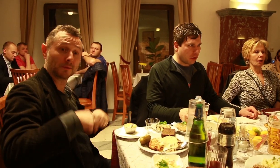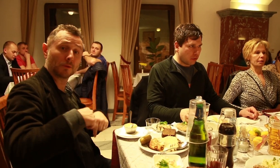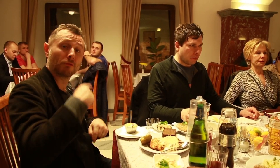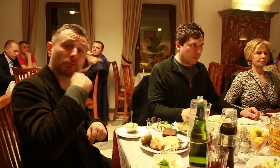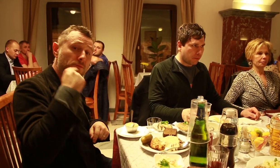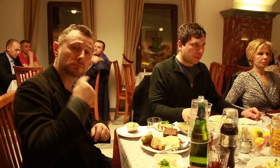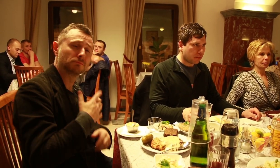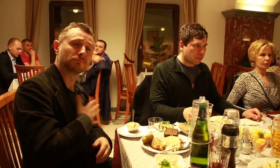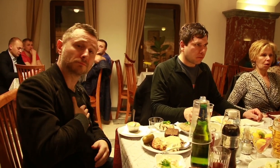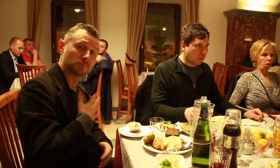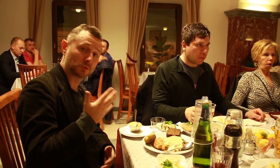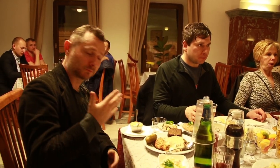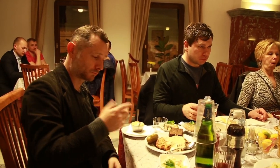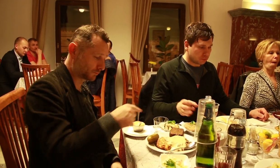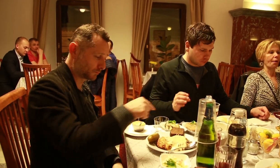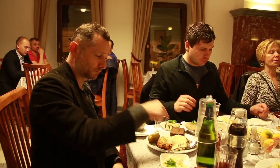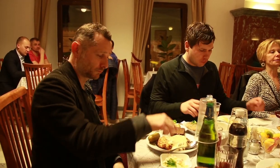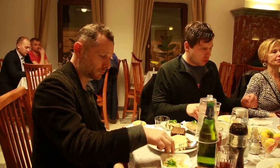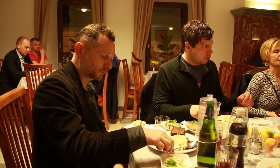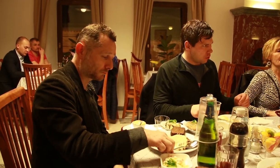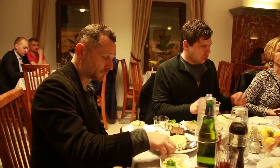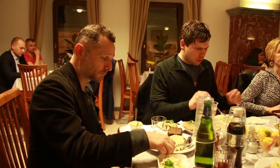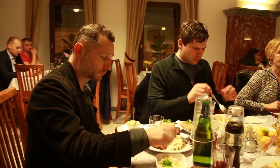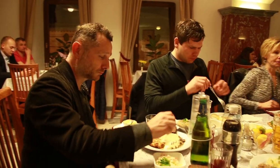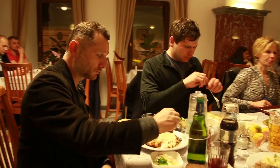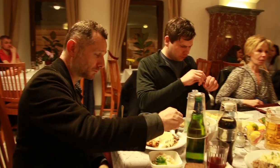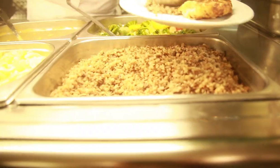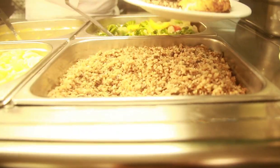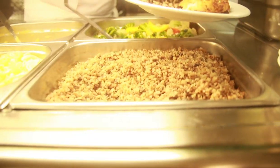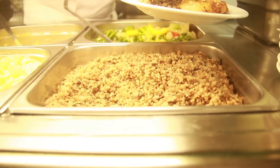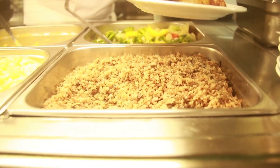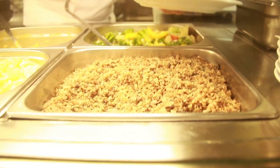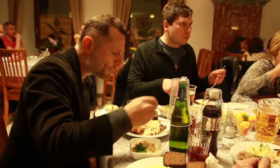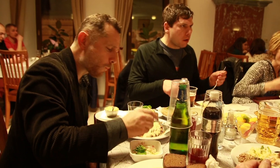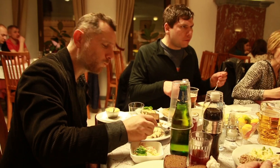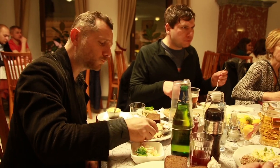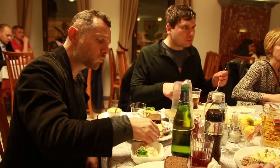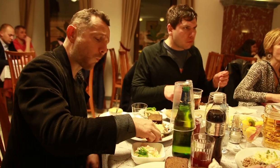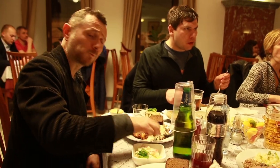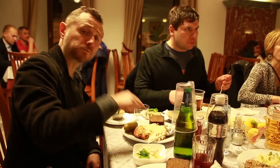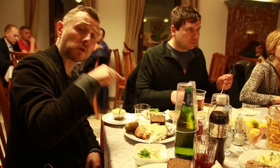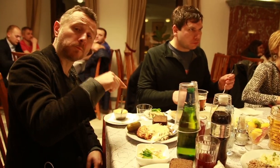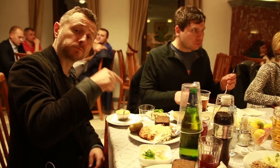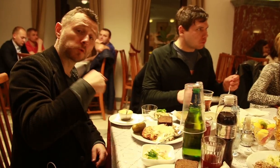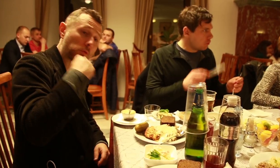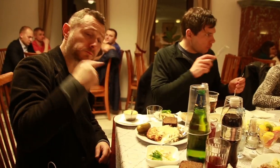they are fond of buckwheat, since they must